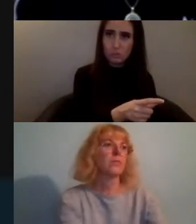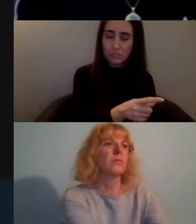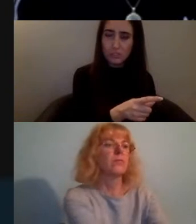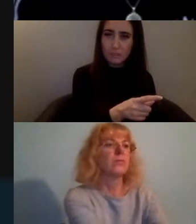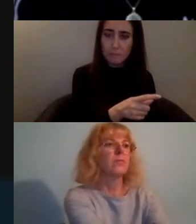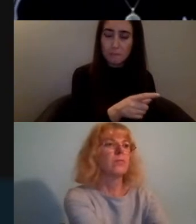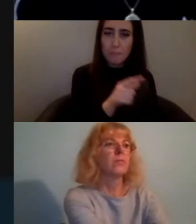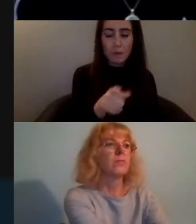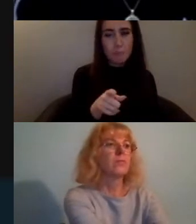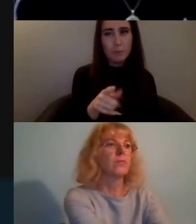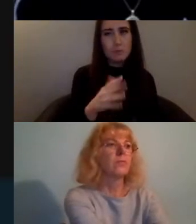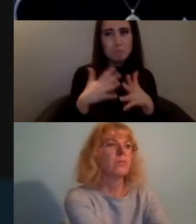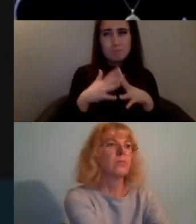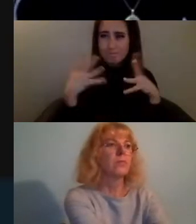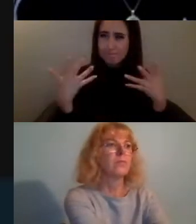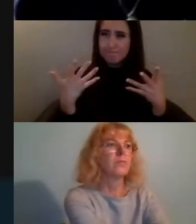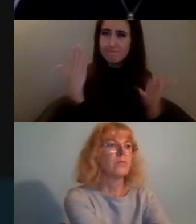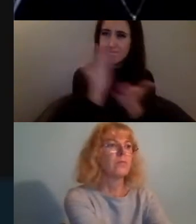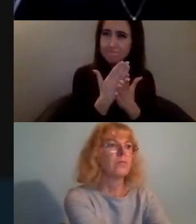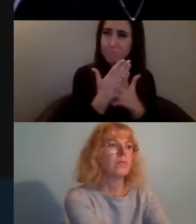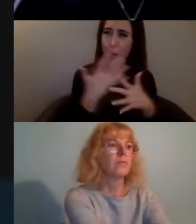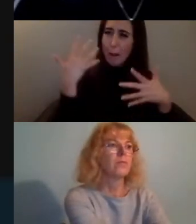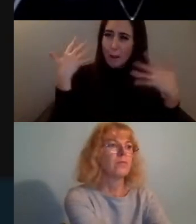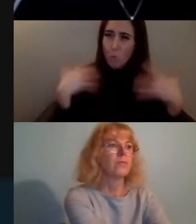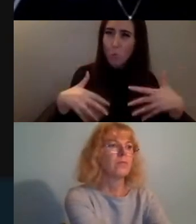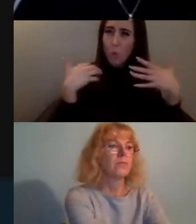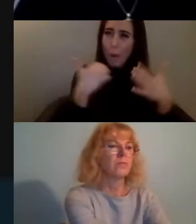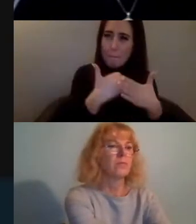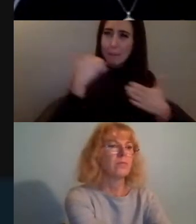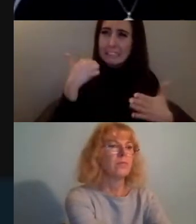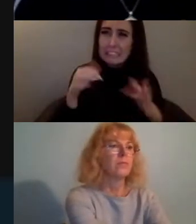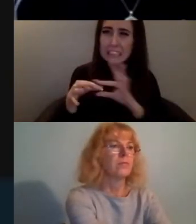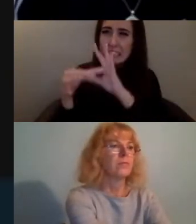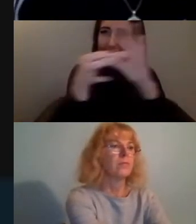amazing connecting with all the other speakers tonight and talking more about digital activism